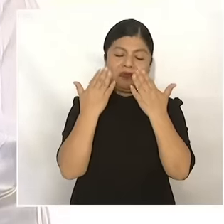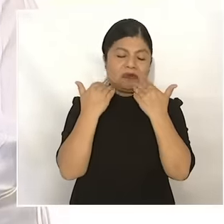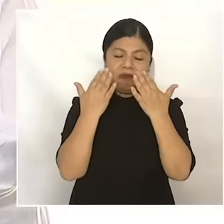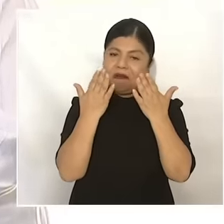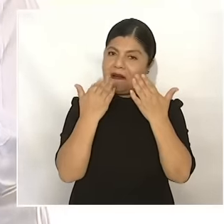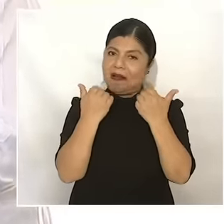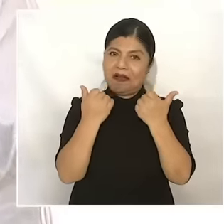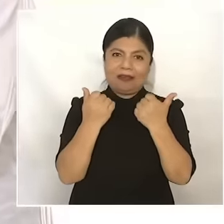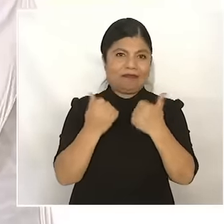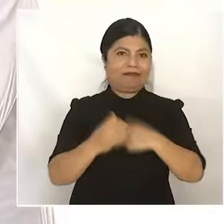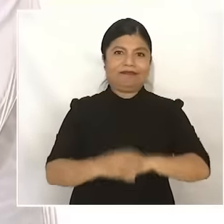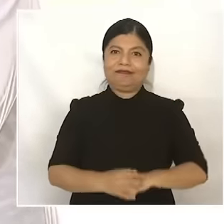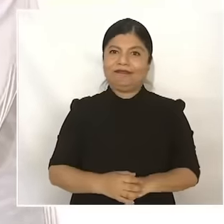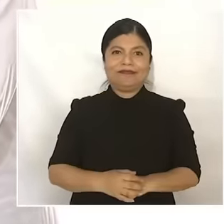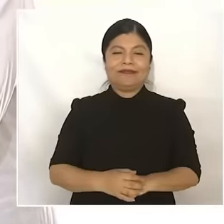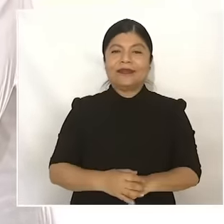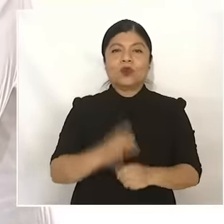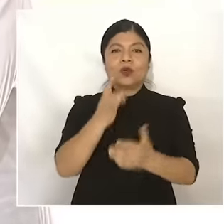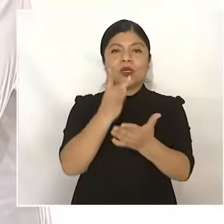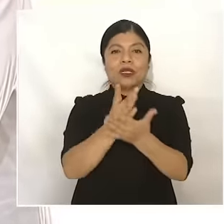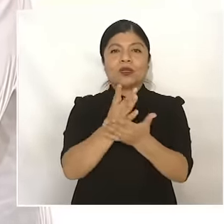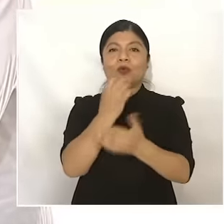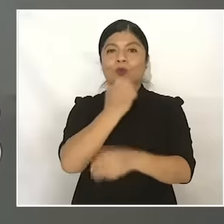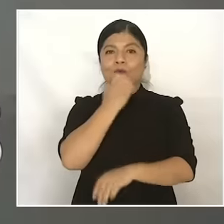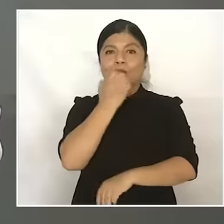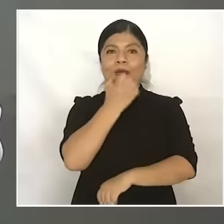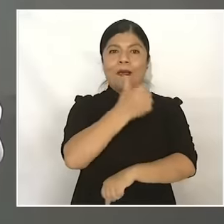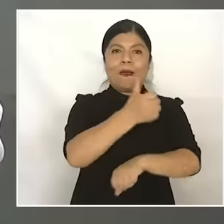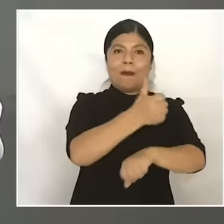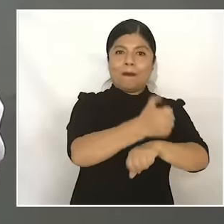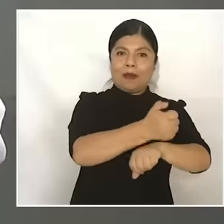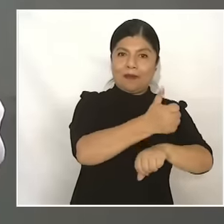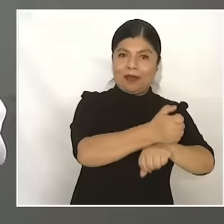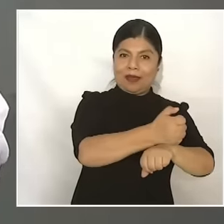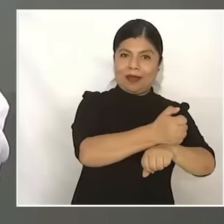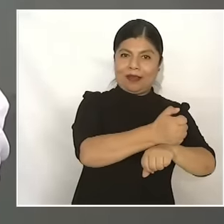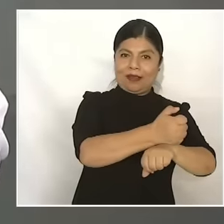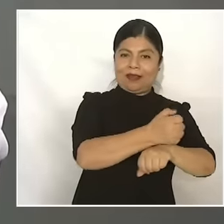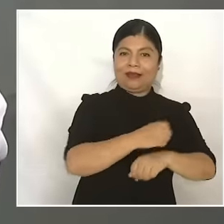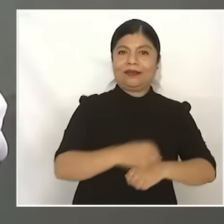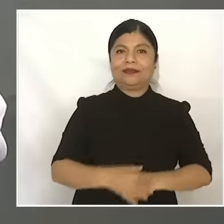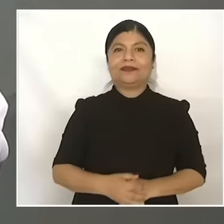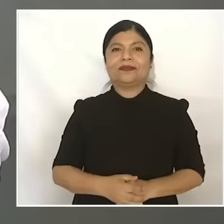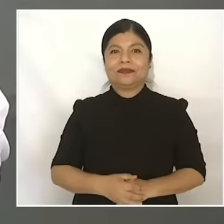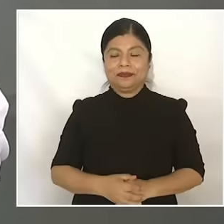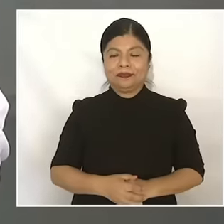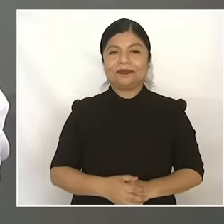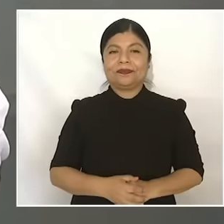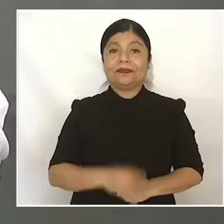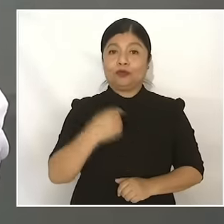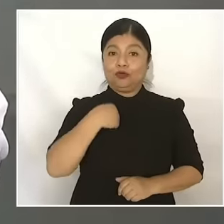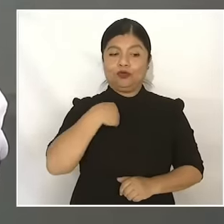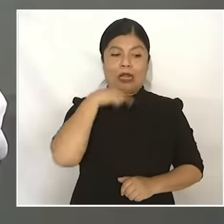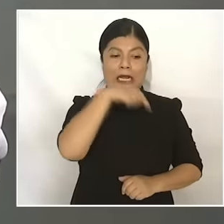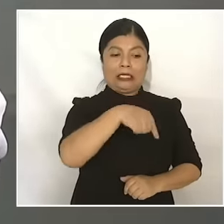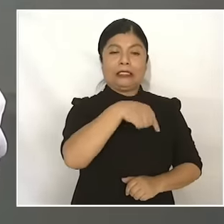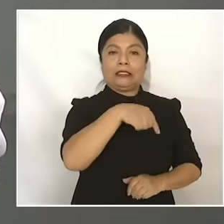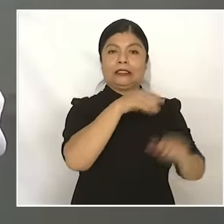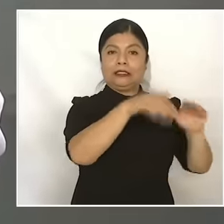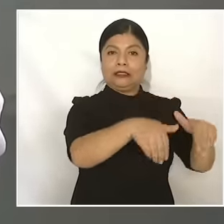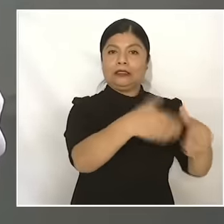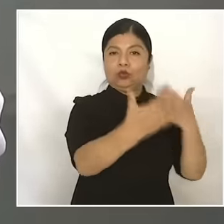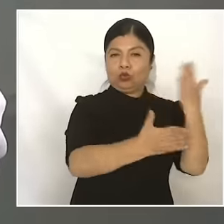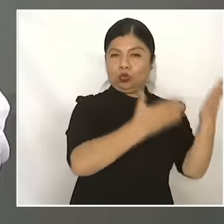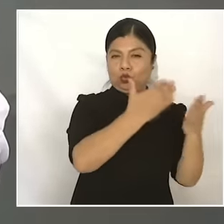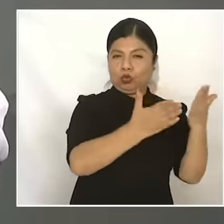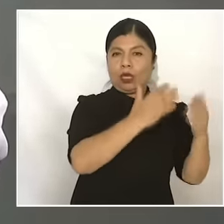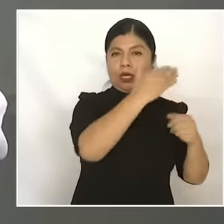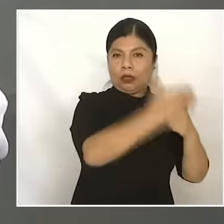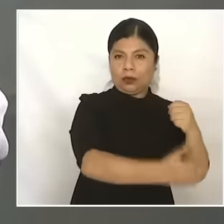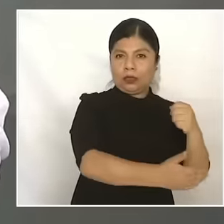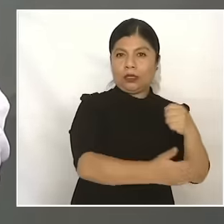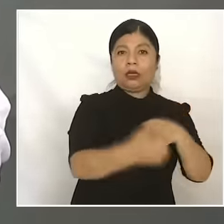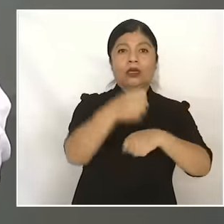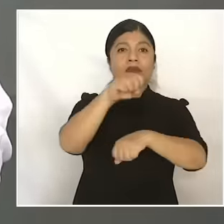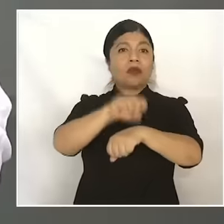it was primary school and since there was no secondary school in Tepetitán I went to Macuspana to study